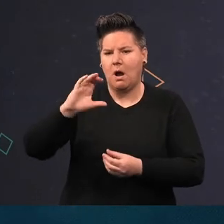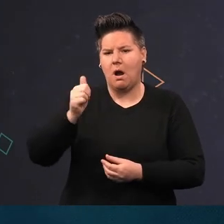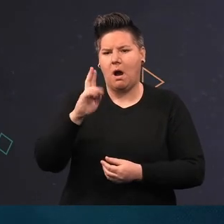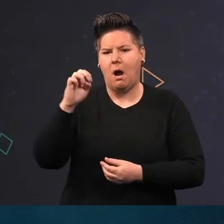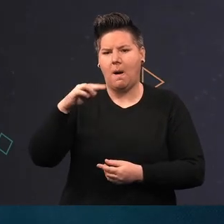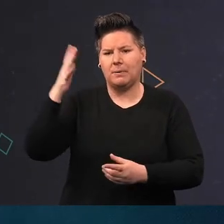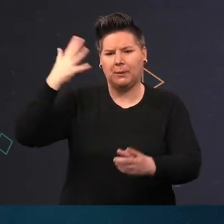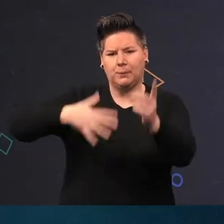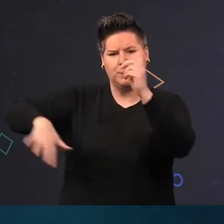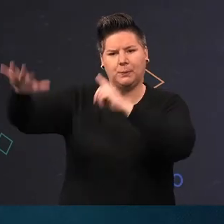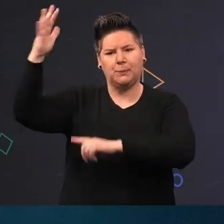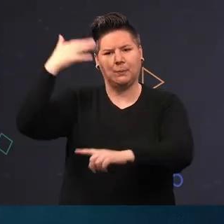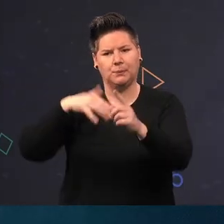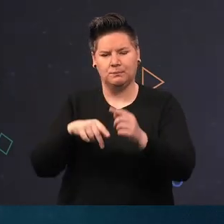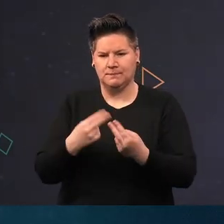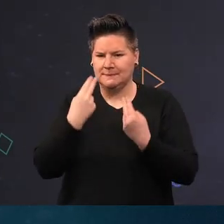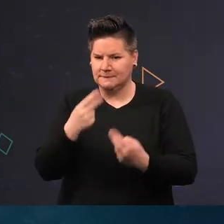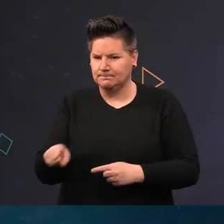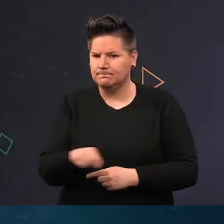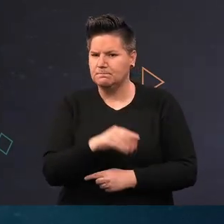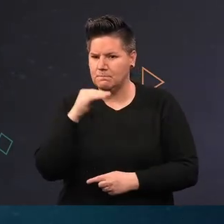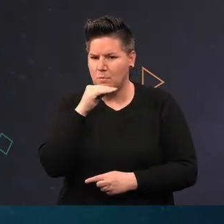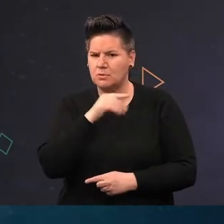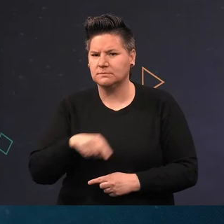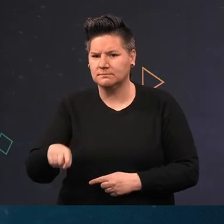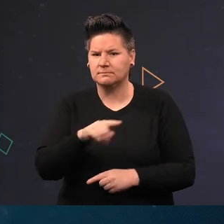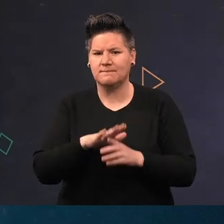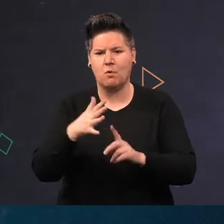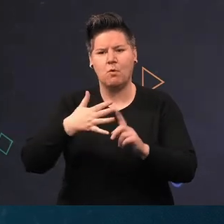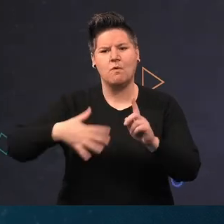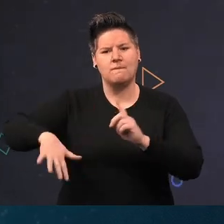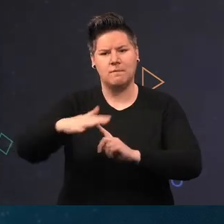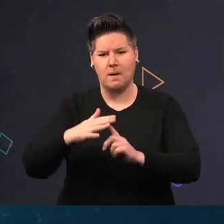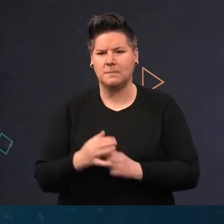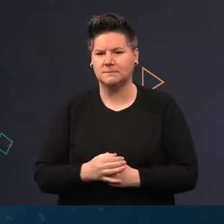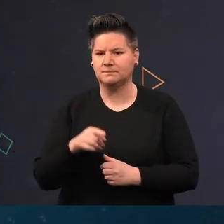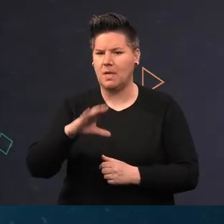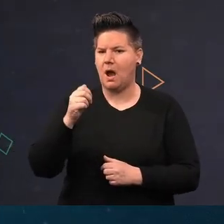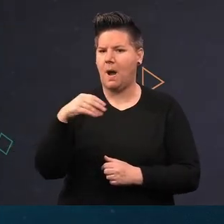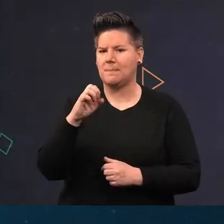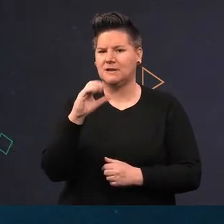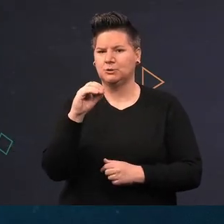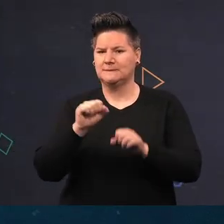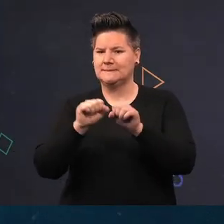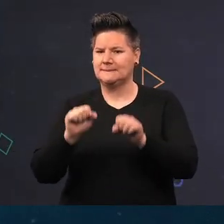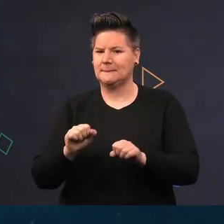be important in the marine blue Carbon ecosystem. In order to protect the remaining Modiolus and